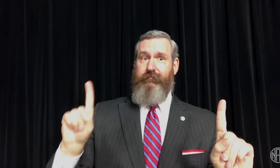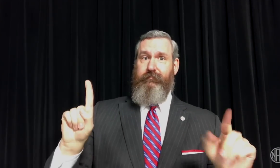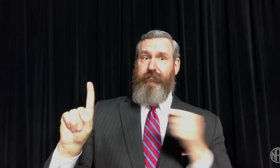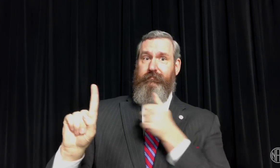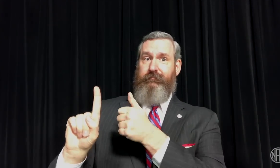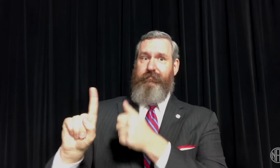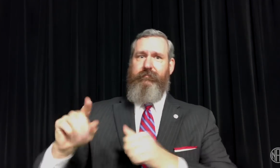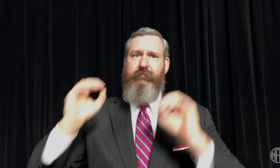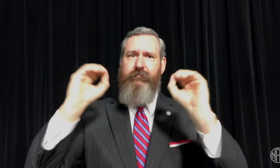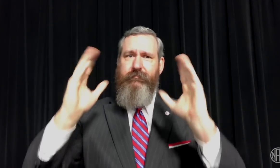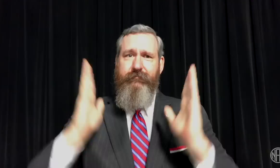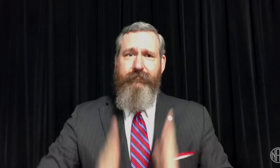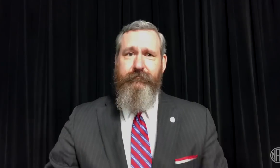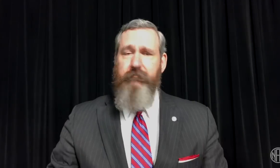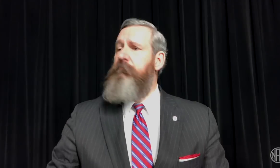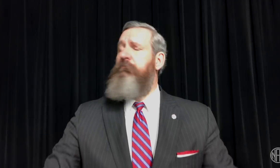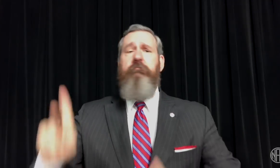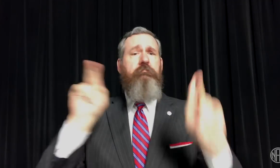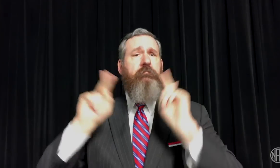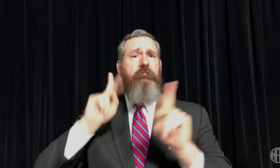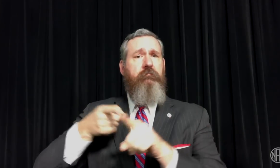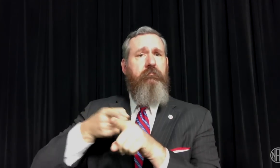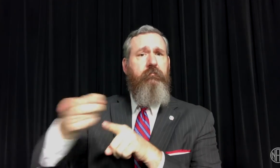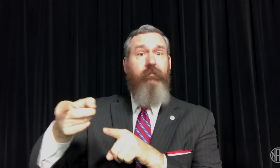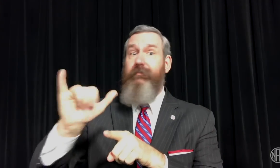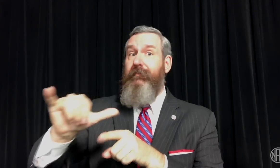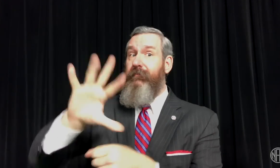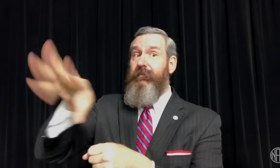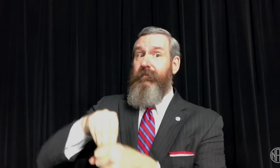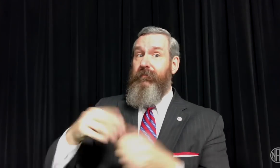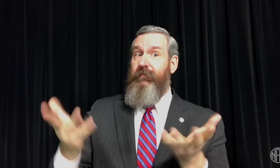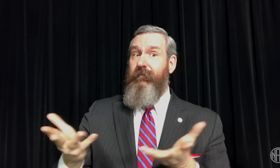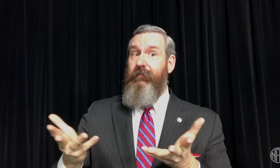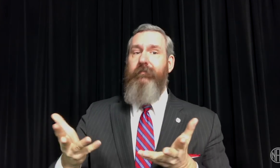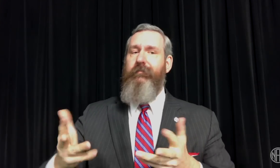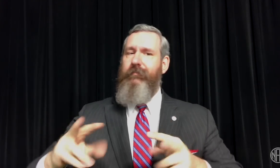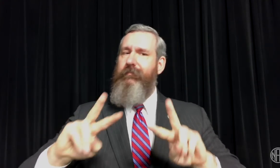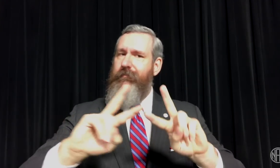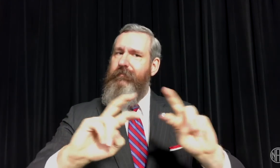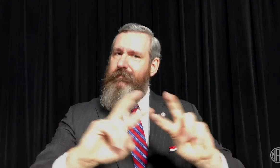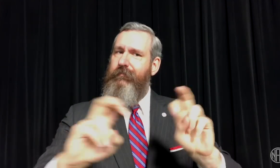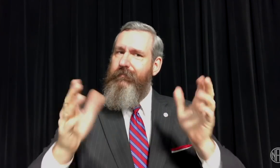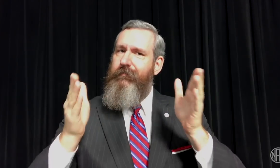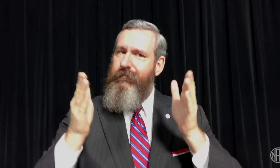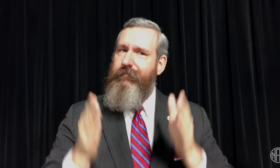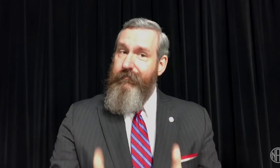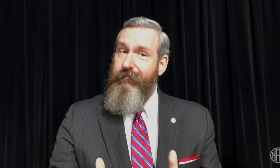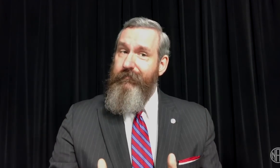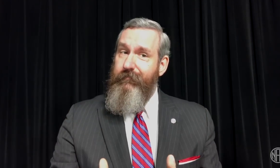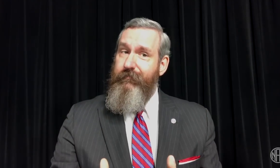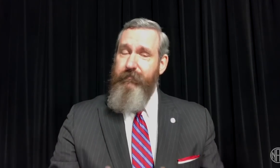and the teacher/professional, in this case the assessor.